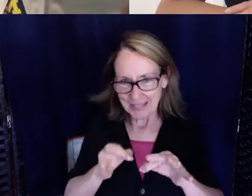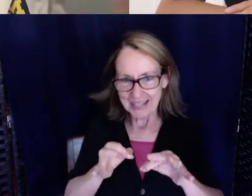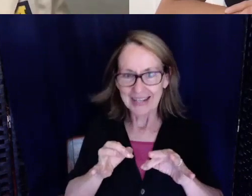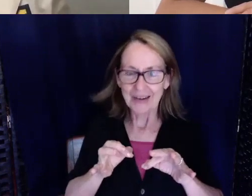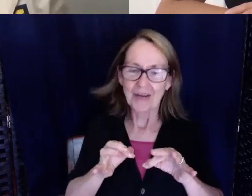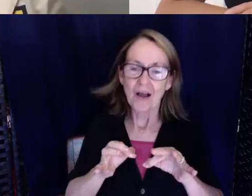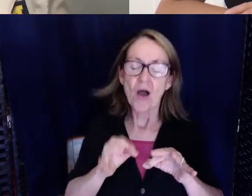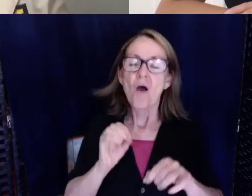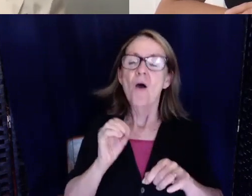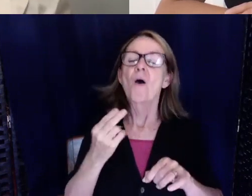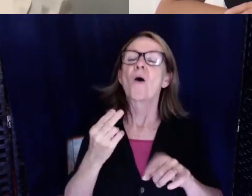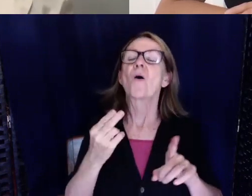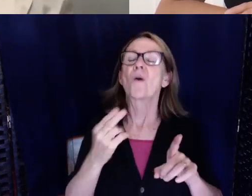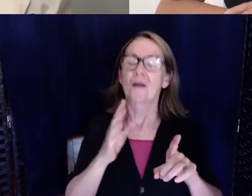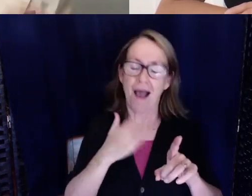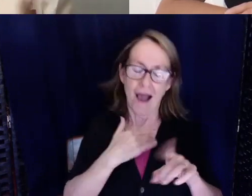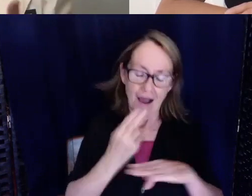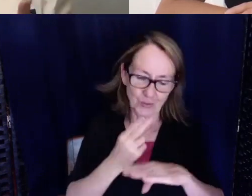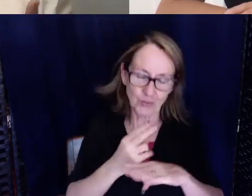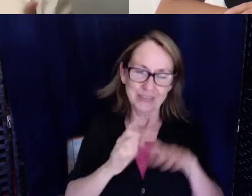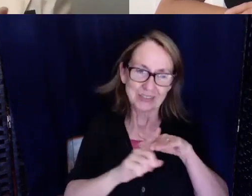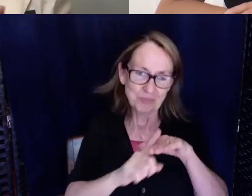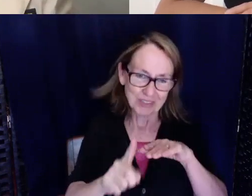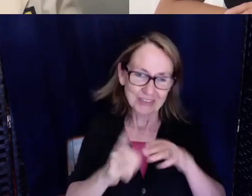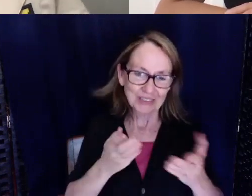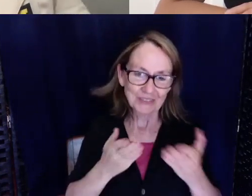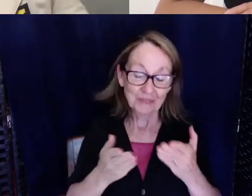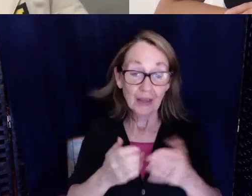okay whatever and then I've never really had